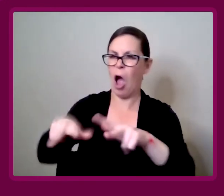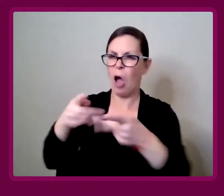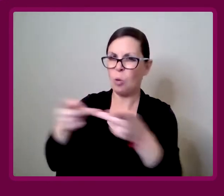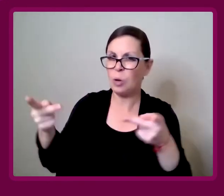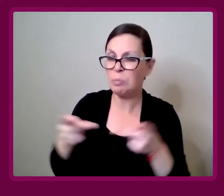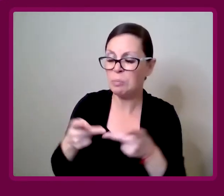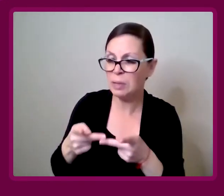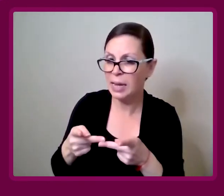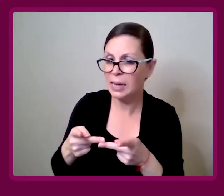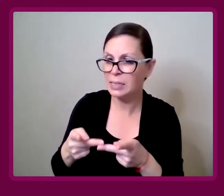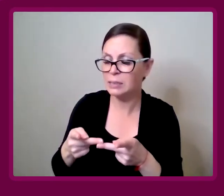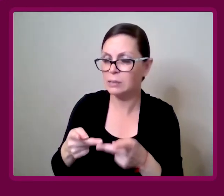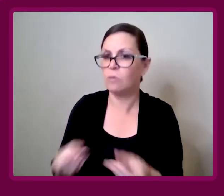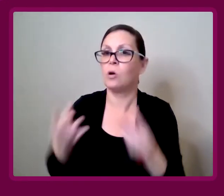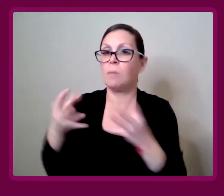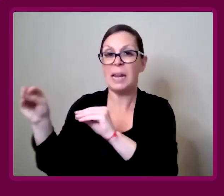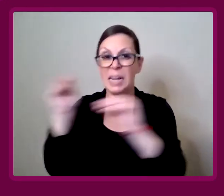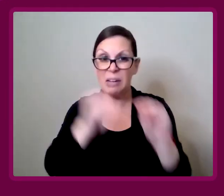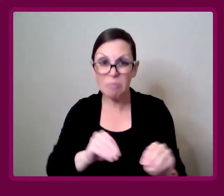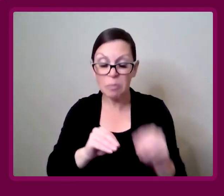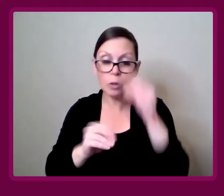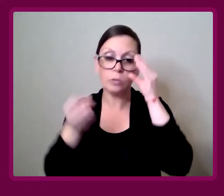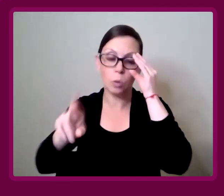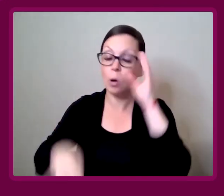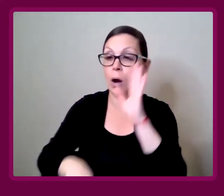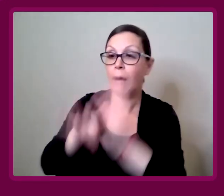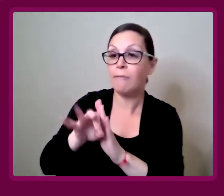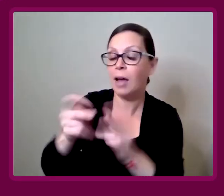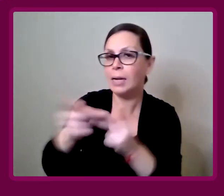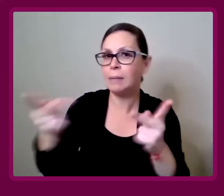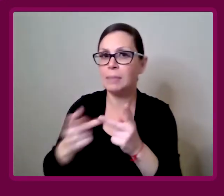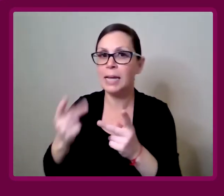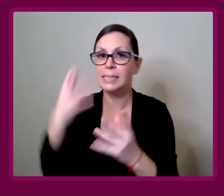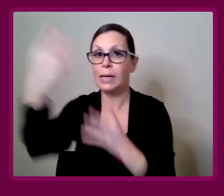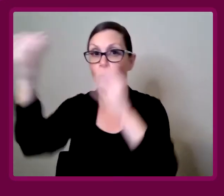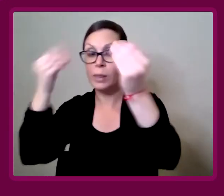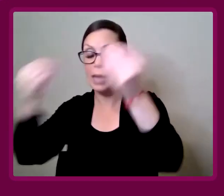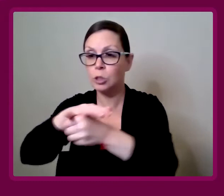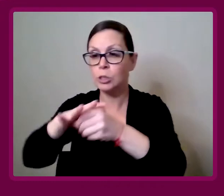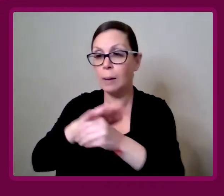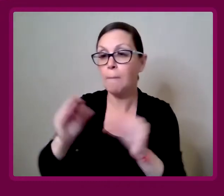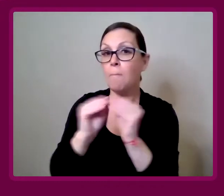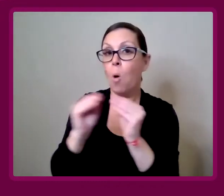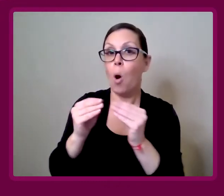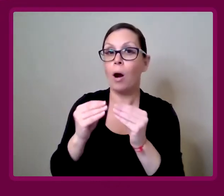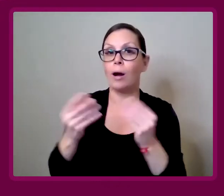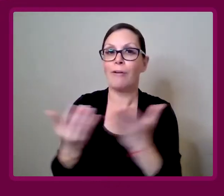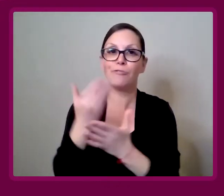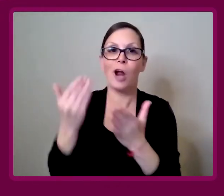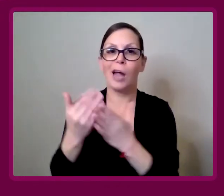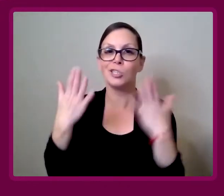Where a lot of people have moved now, to find places that have outdoor spaces, or better fresh air.